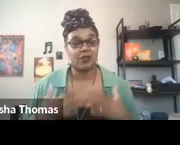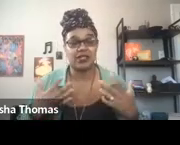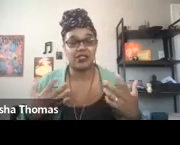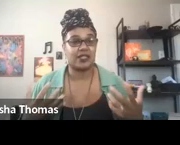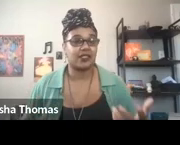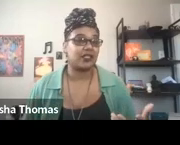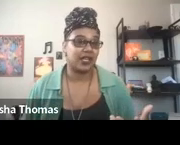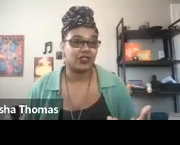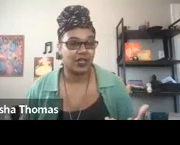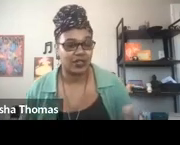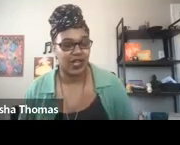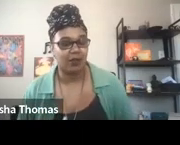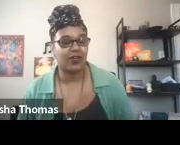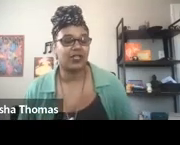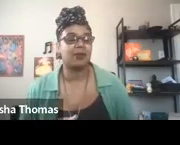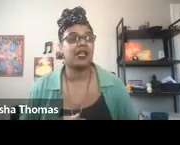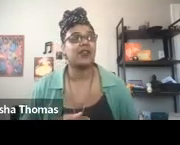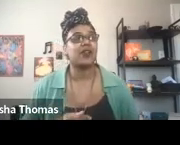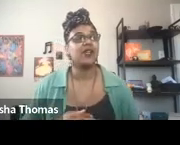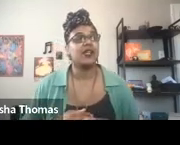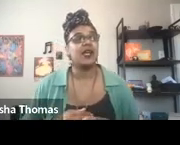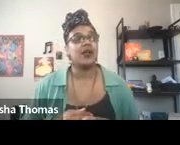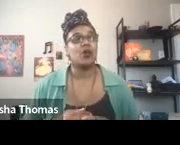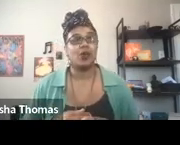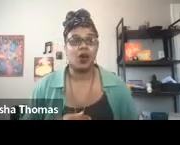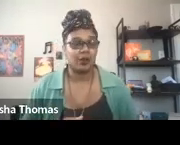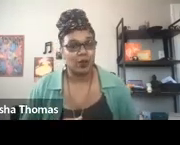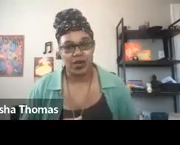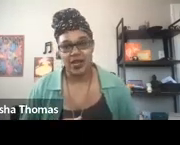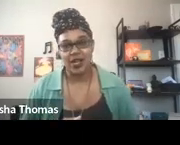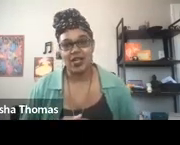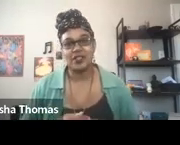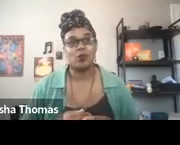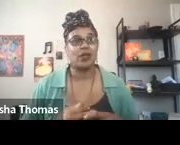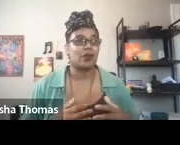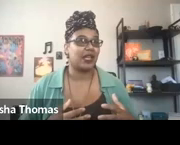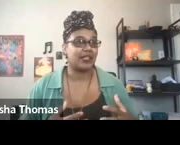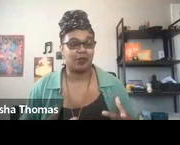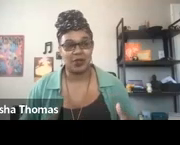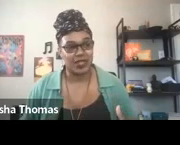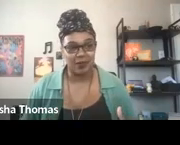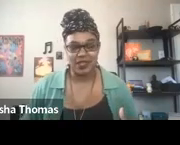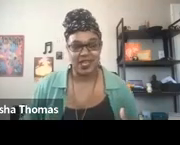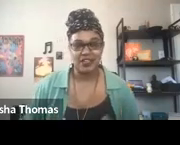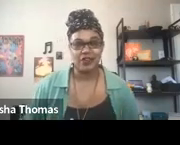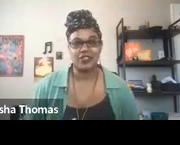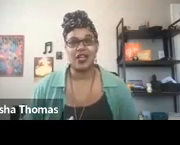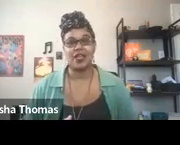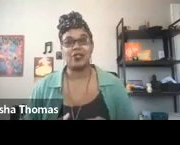Everyone sets an intention at the top of our time together, what we want to be working on, whatever we'd like to be with it by the end of our time.